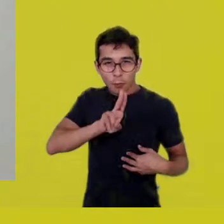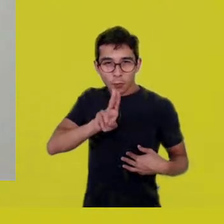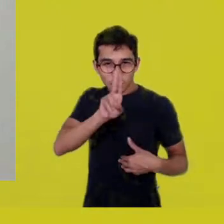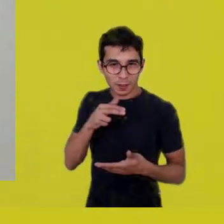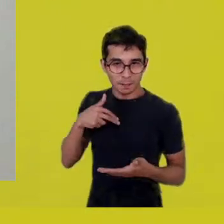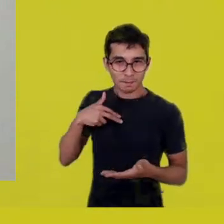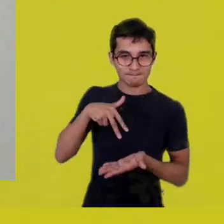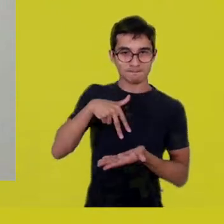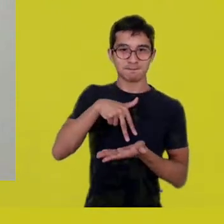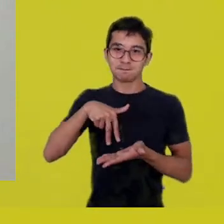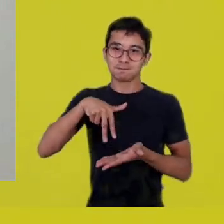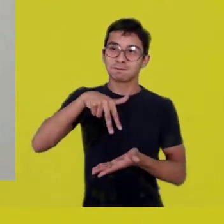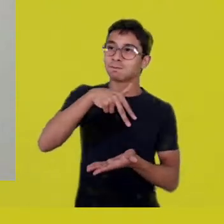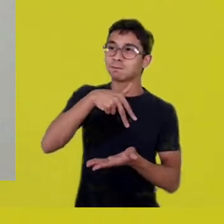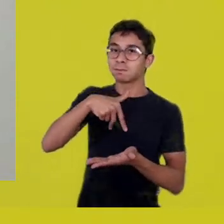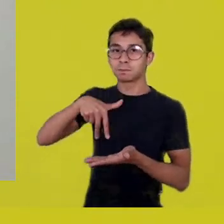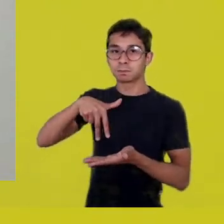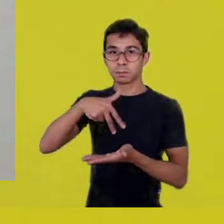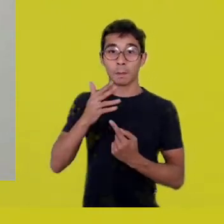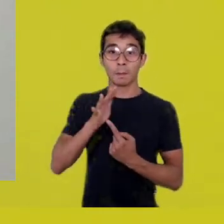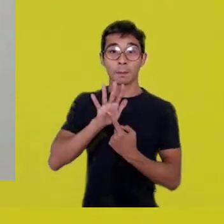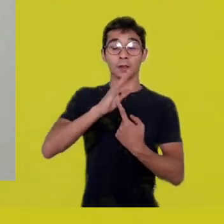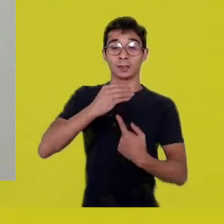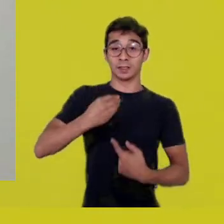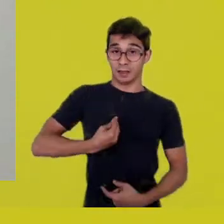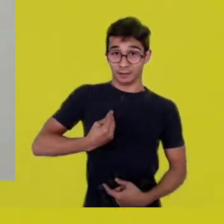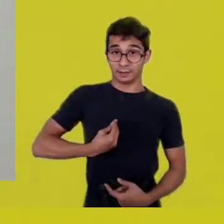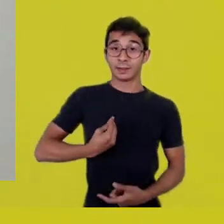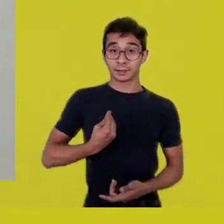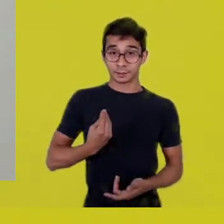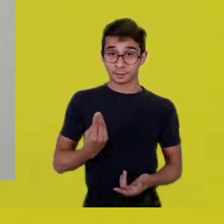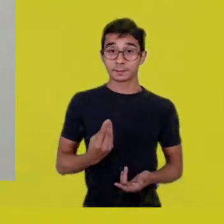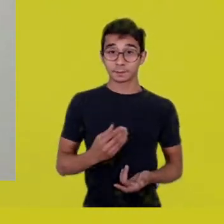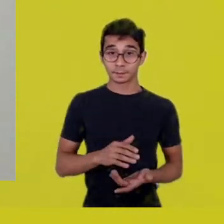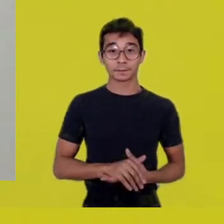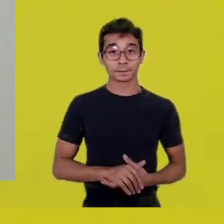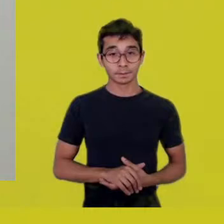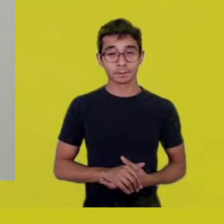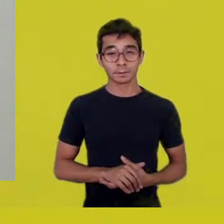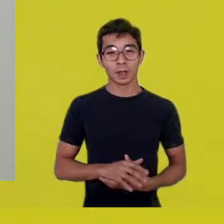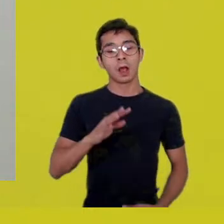And I think it is obvious that it is that way,